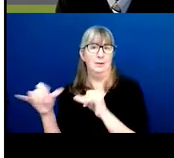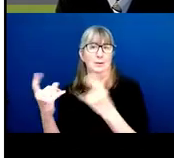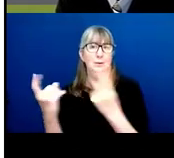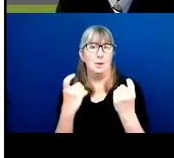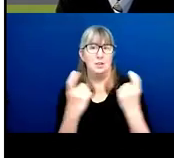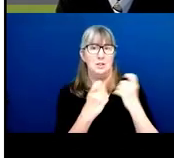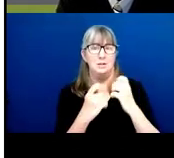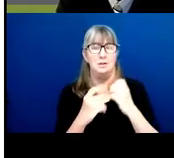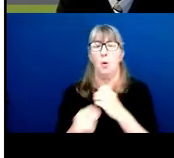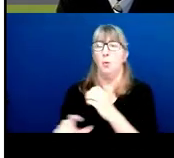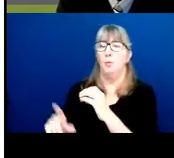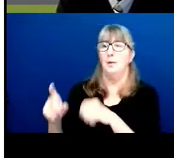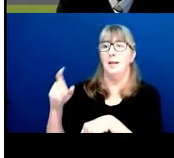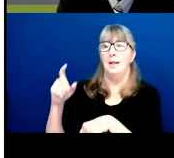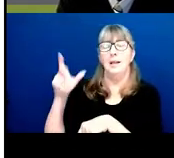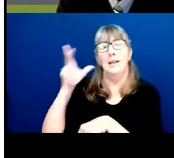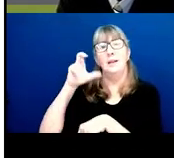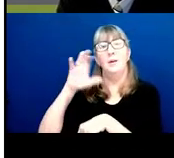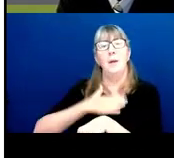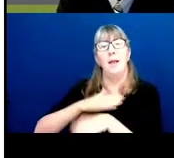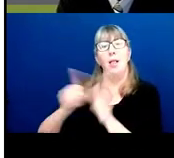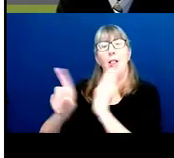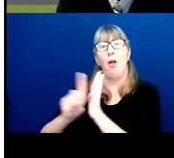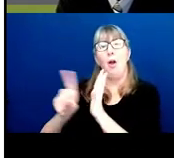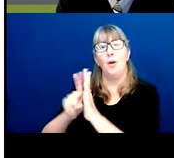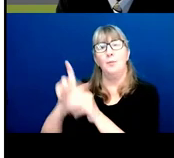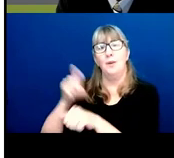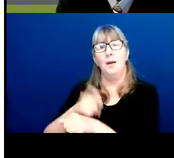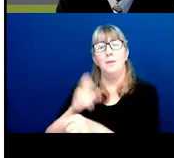and that is my alarm that we have 5 minutes left.